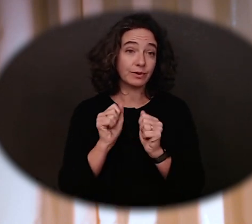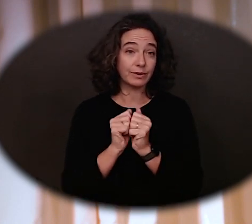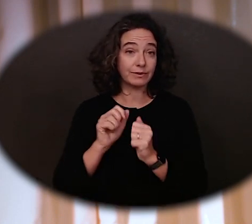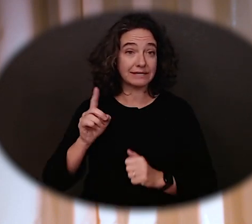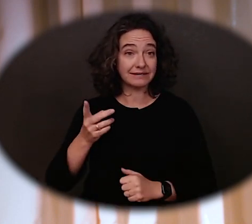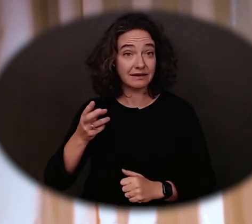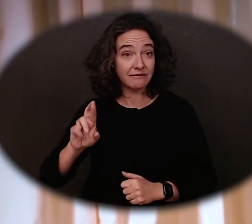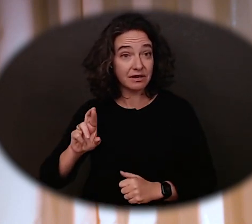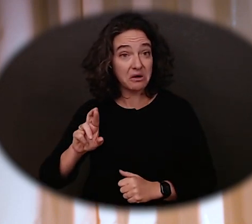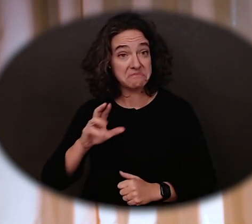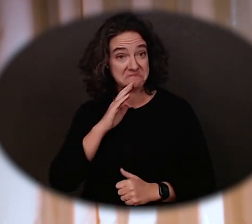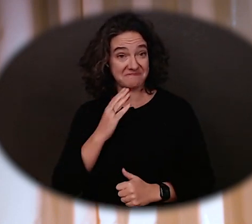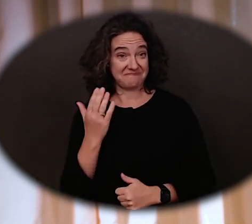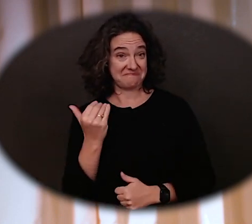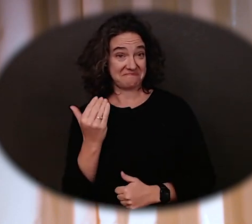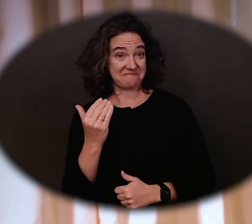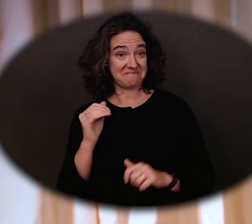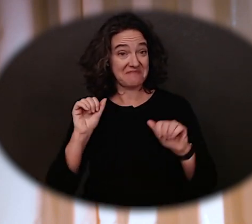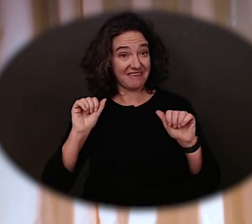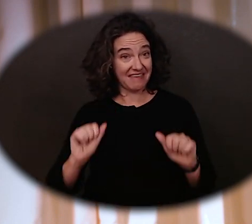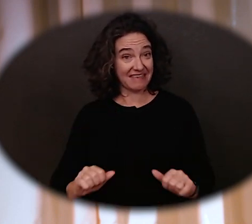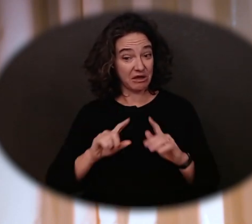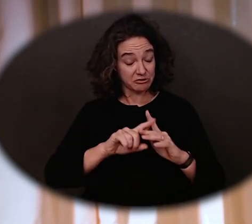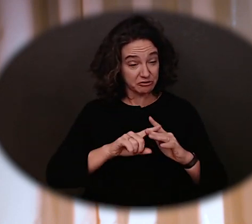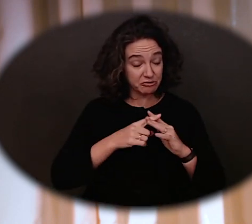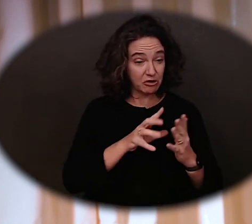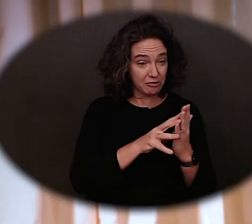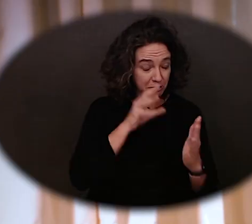skills that will lay a foundation for success after leaving school.